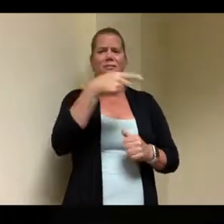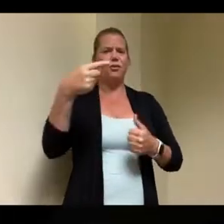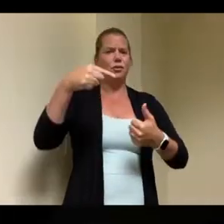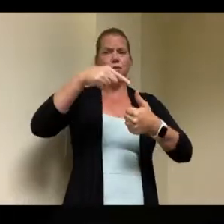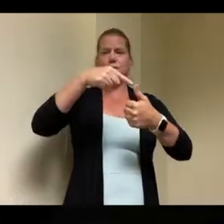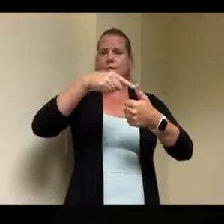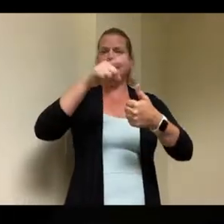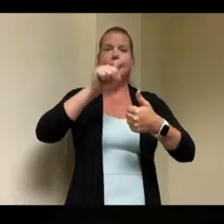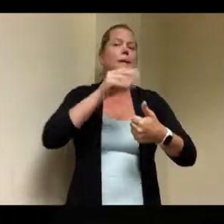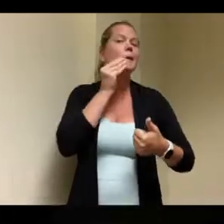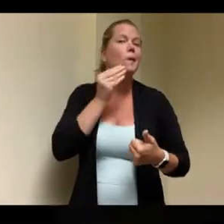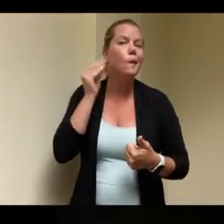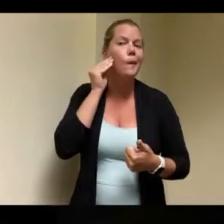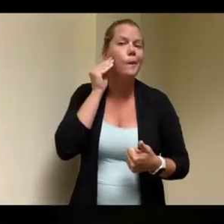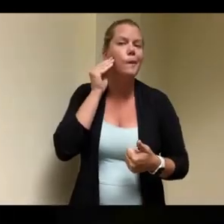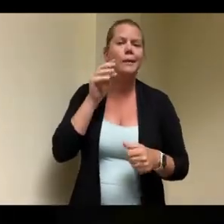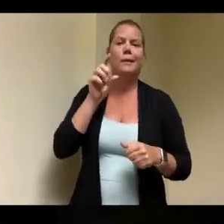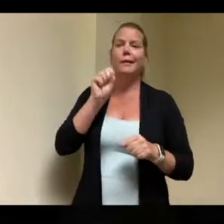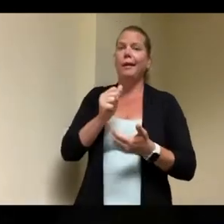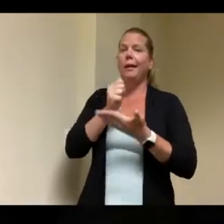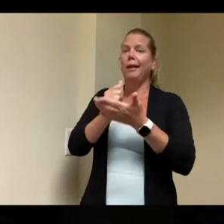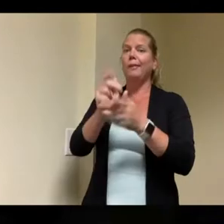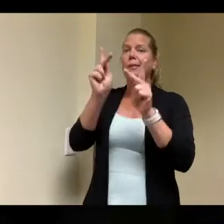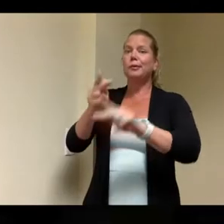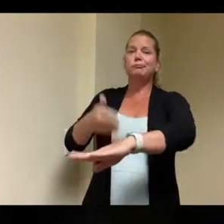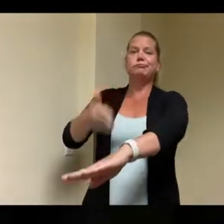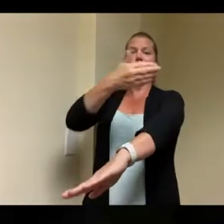for a person's life without having them a place to call home